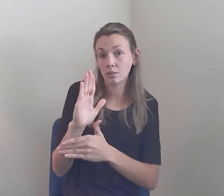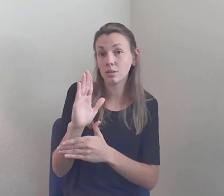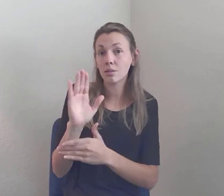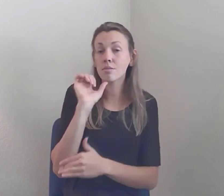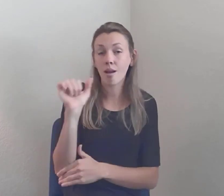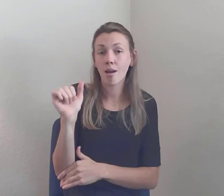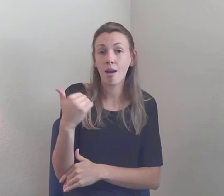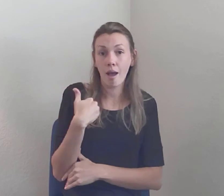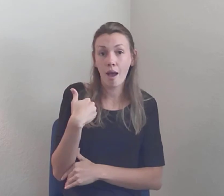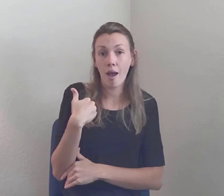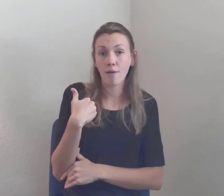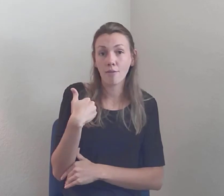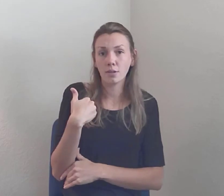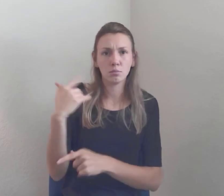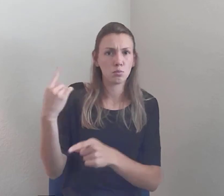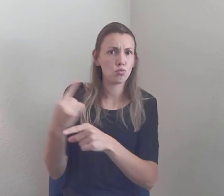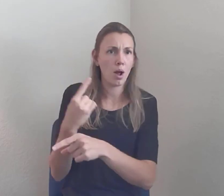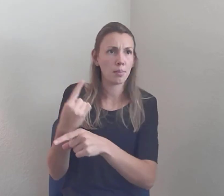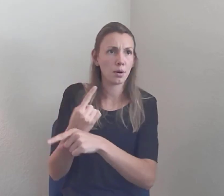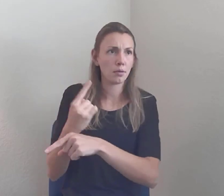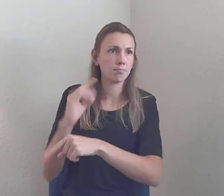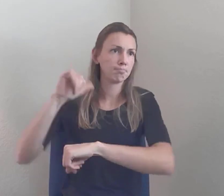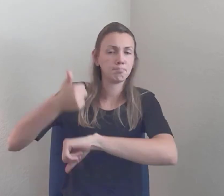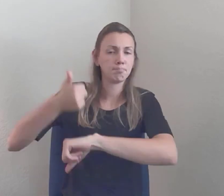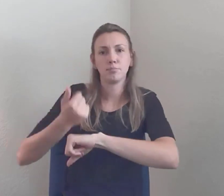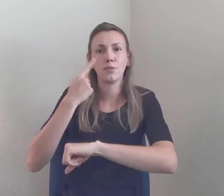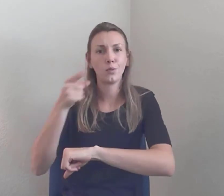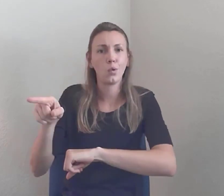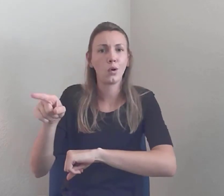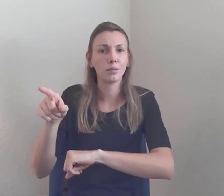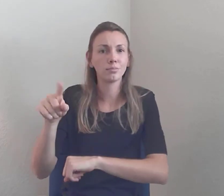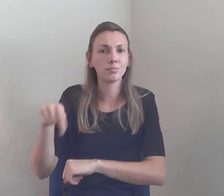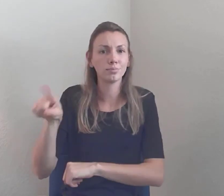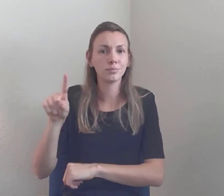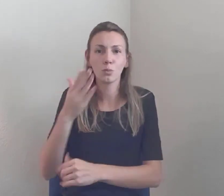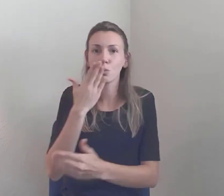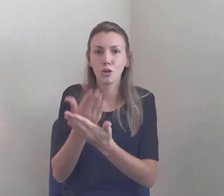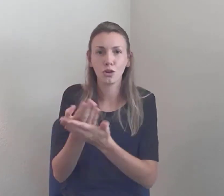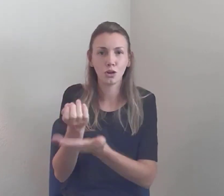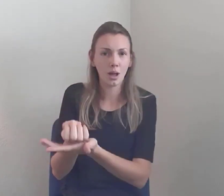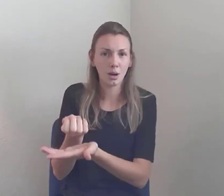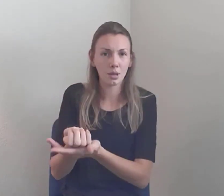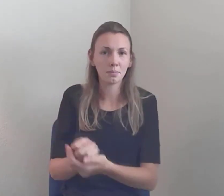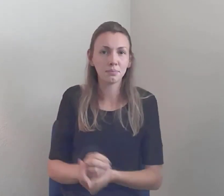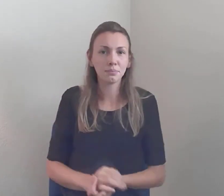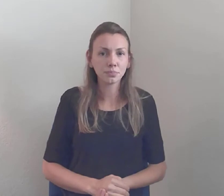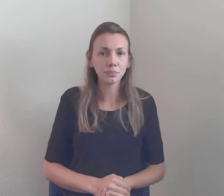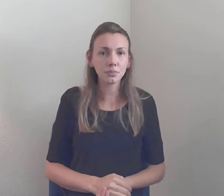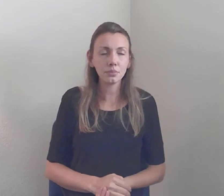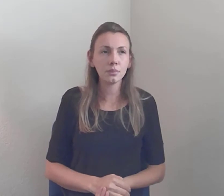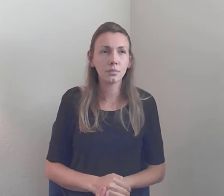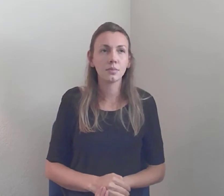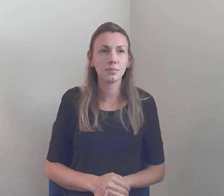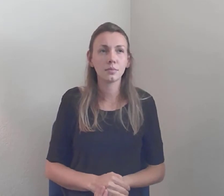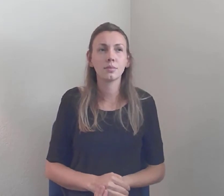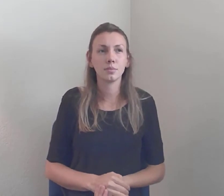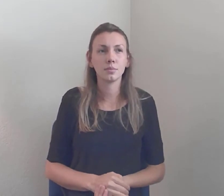It's the senate version of the... Of the stimulus bill... Of the stimulus bill that was drafted after rejecting the more aggressive